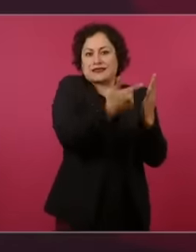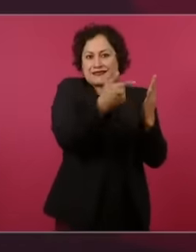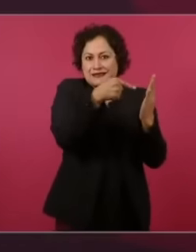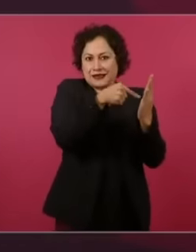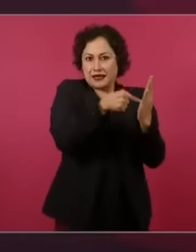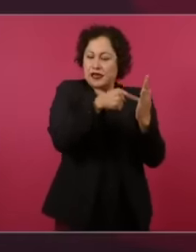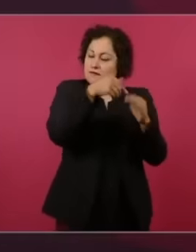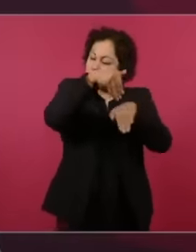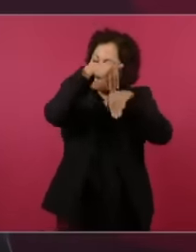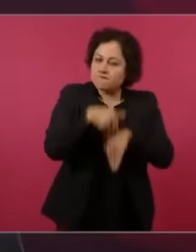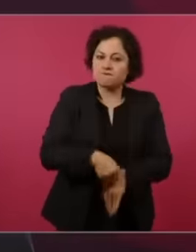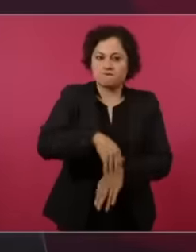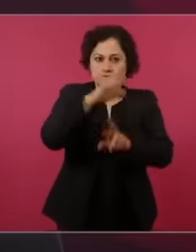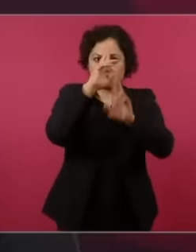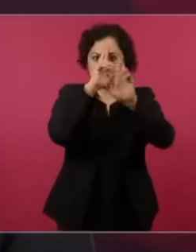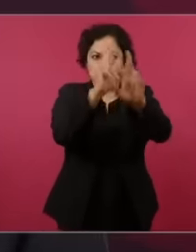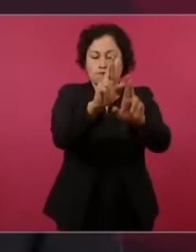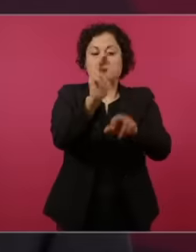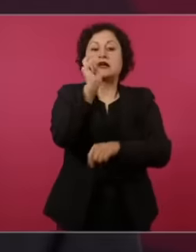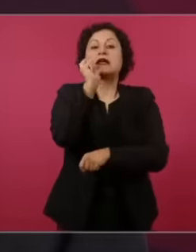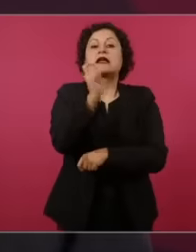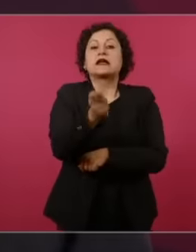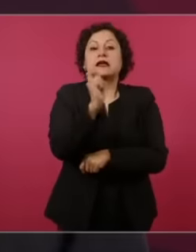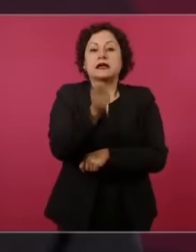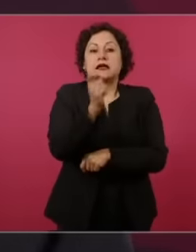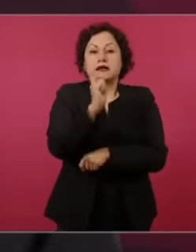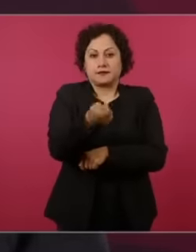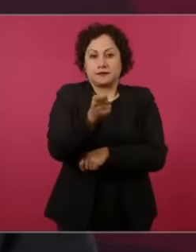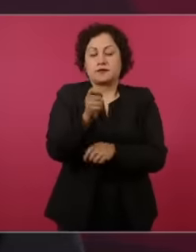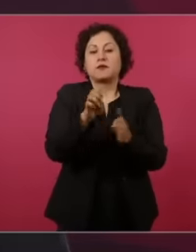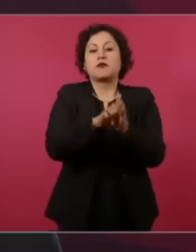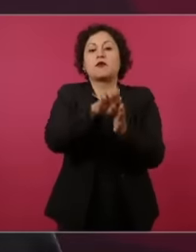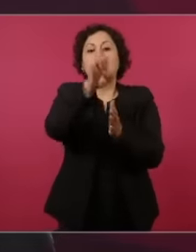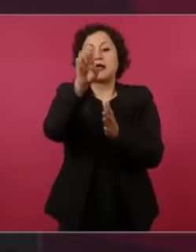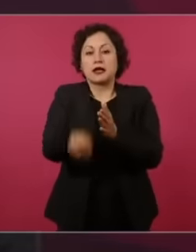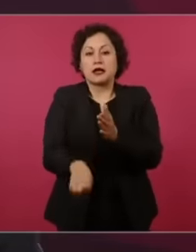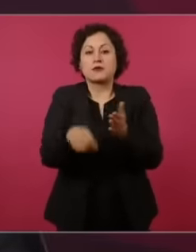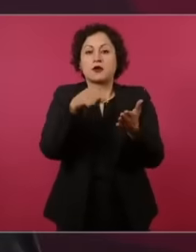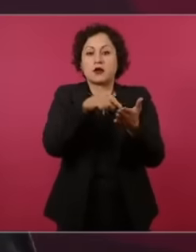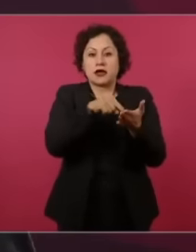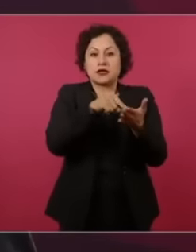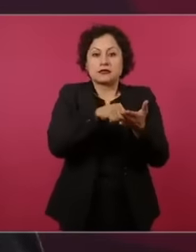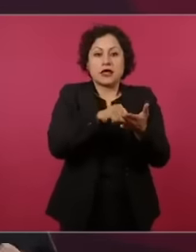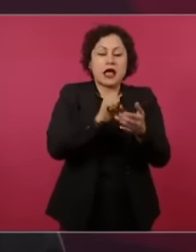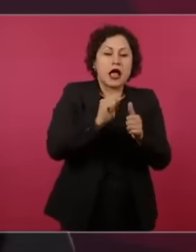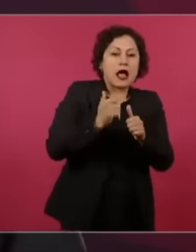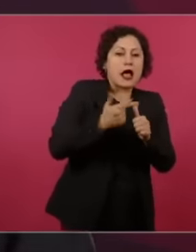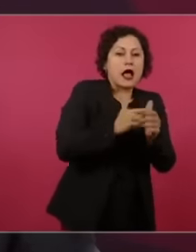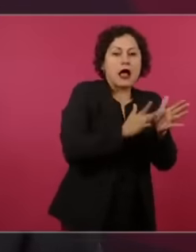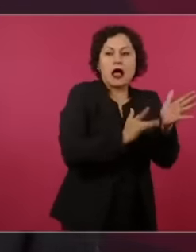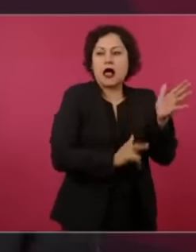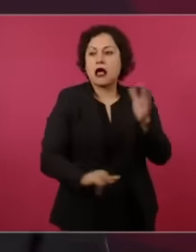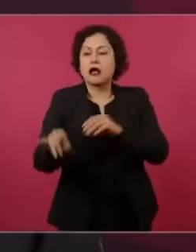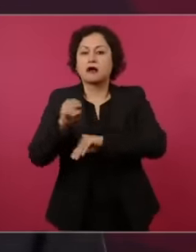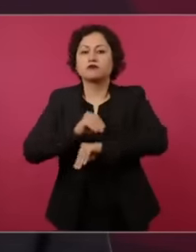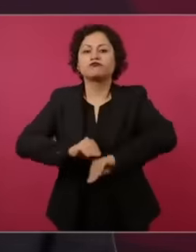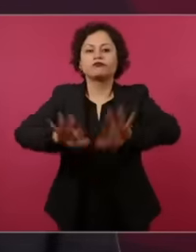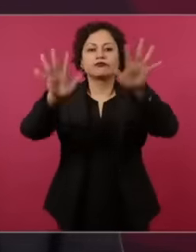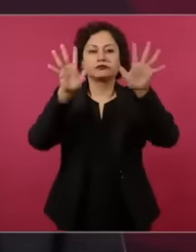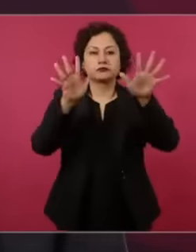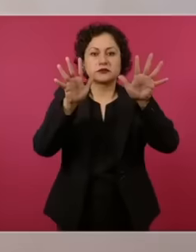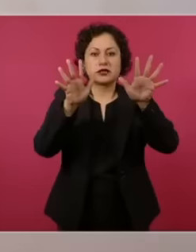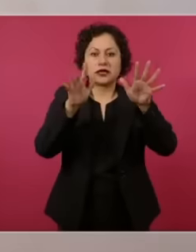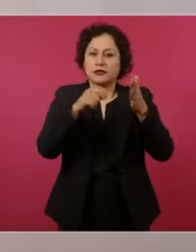of the freedom to disseminate opinions and ideas of all kinds through any medium. This